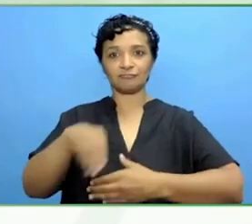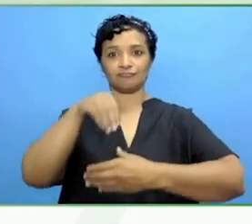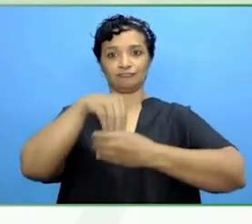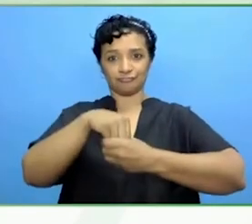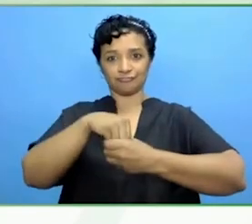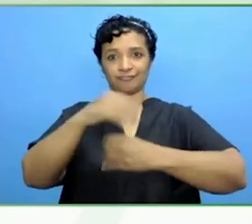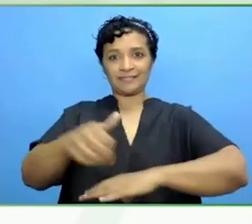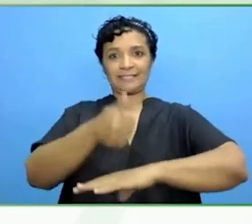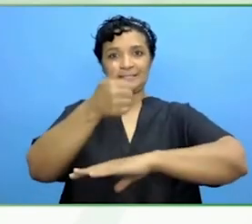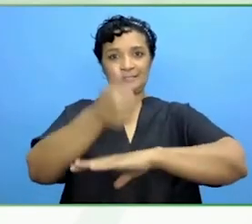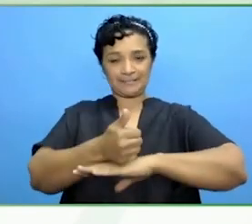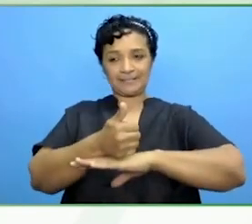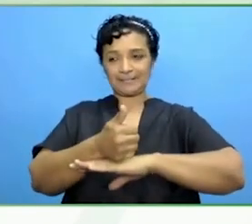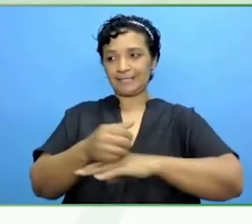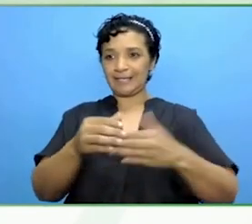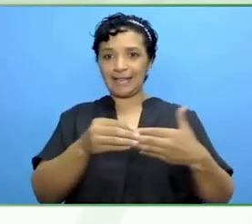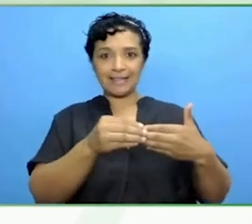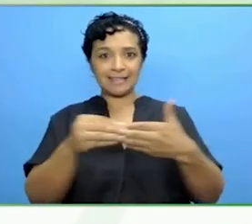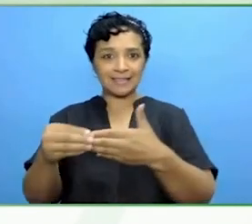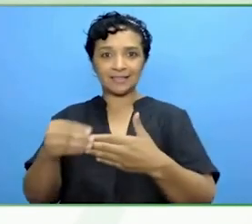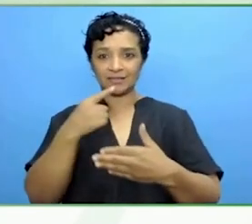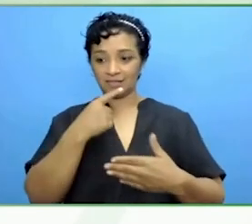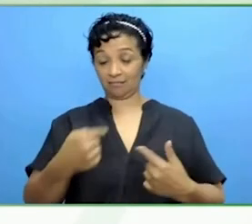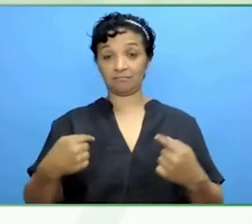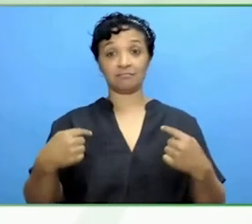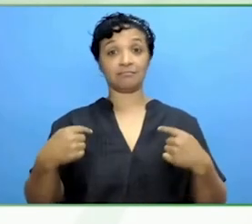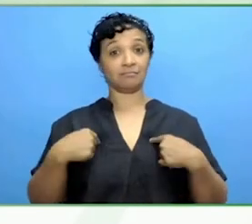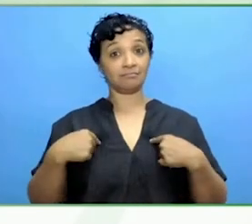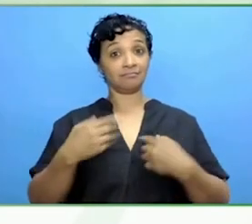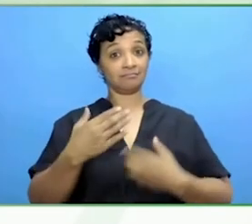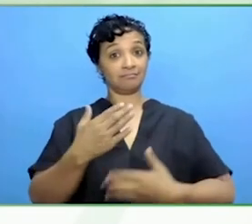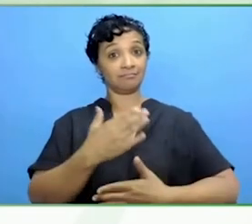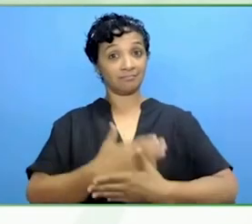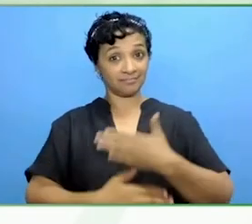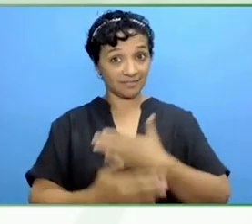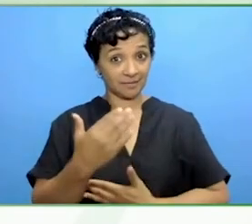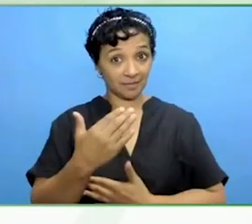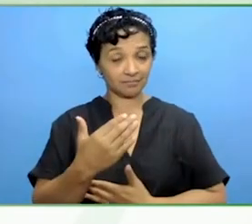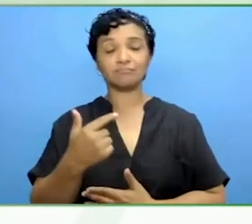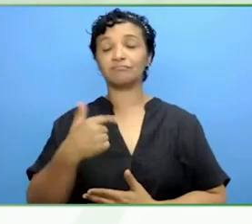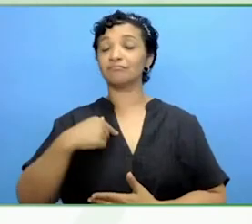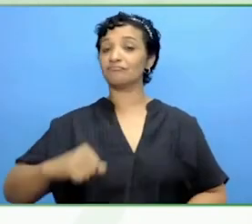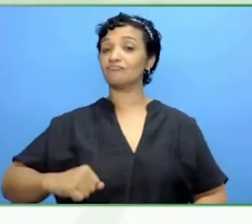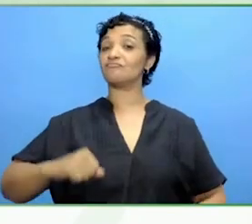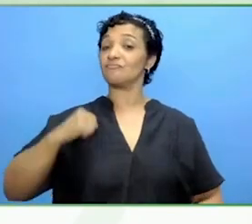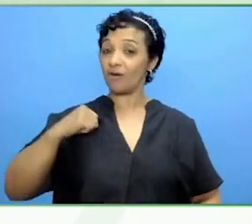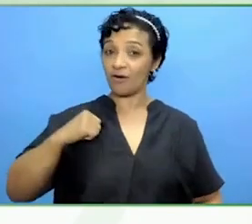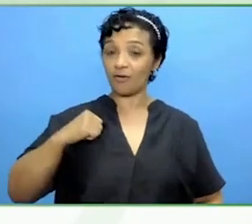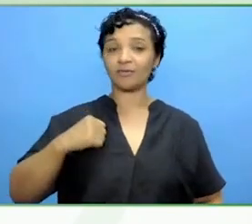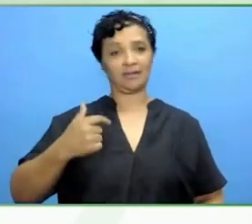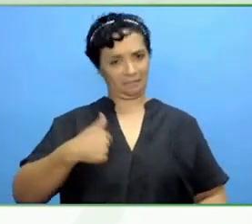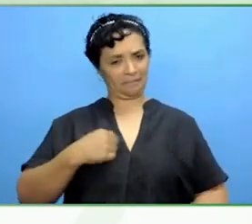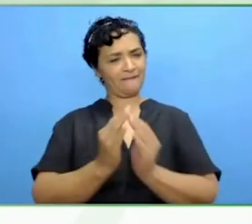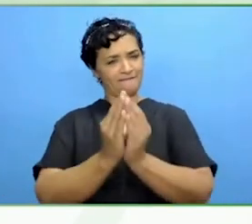says, "I am disabled. I am proud of it. I bring value. I am here for you.